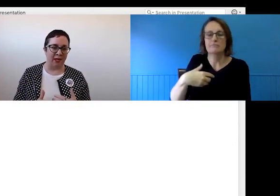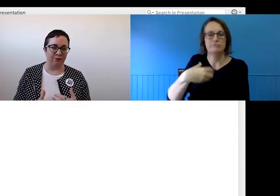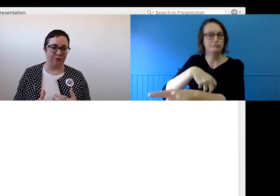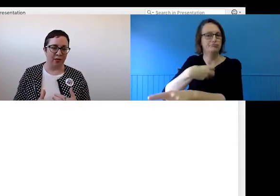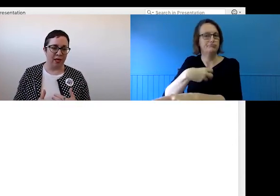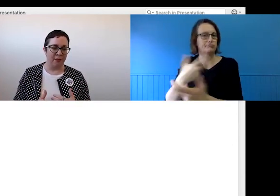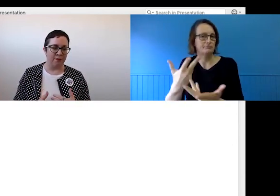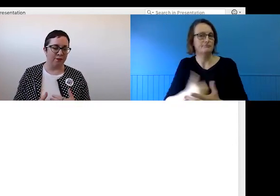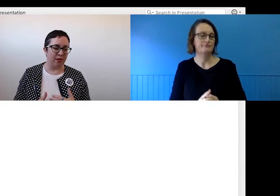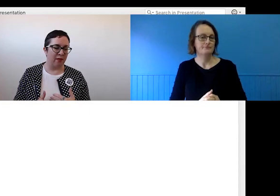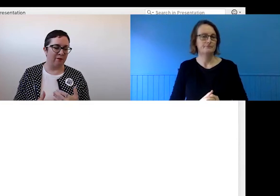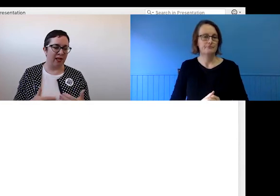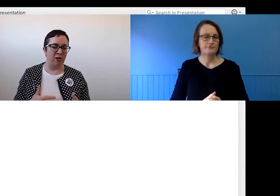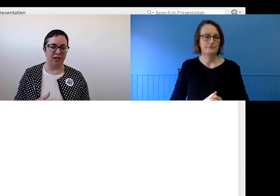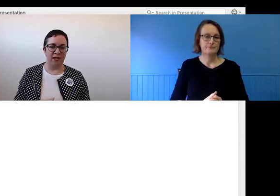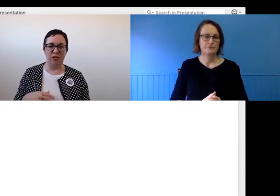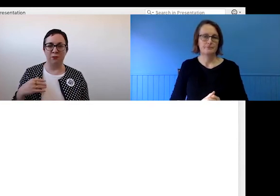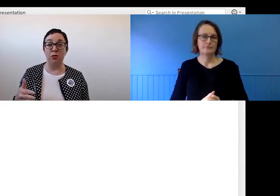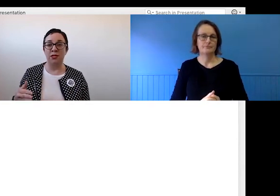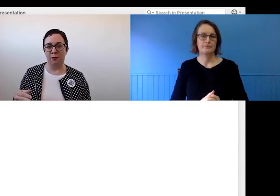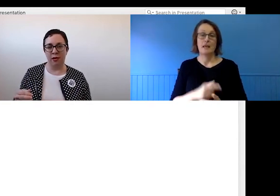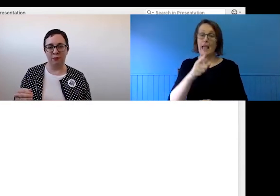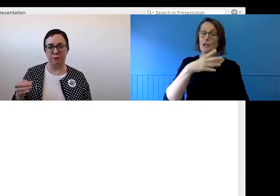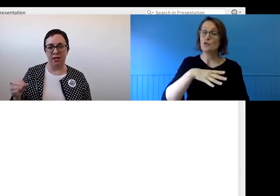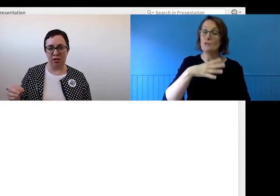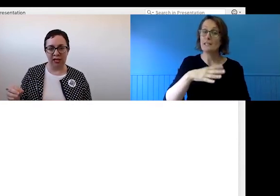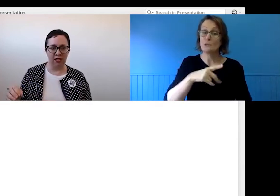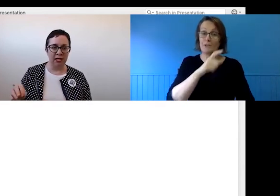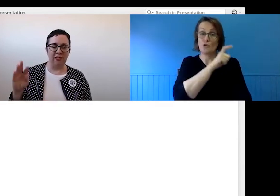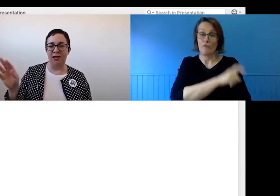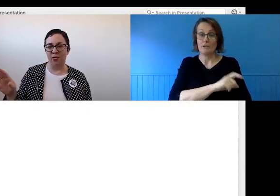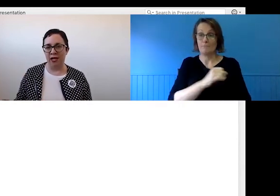be feeling confident enough to mute someone manually if they don't get